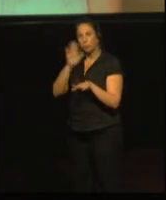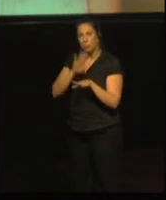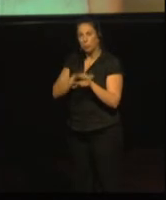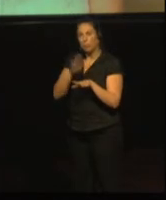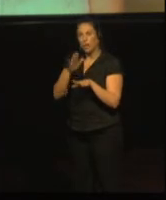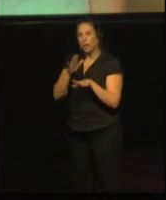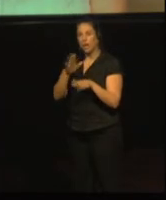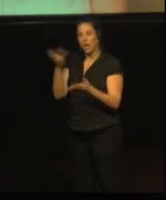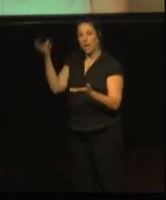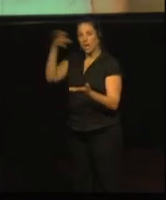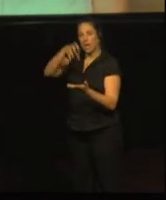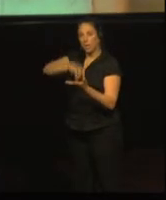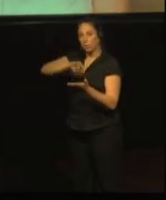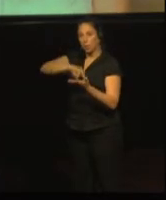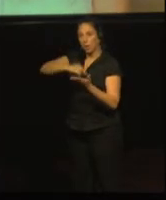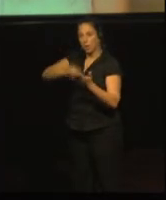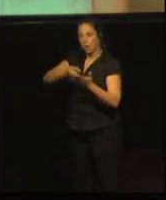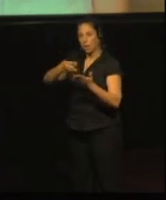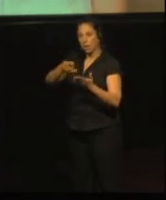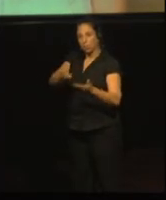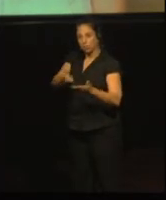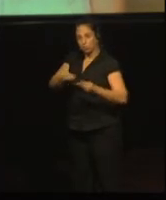‘Yes’, ‘no’, ‘unknown’.